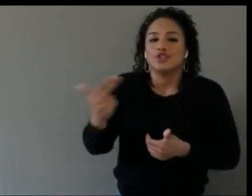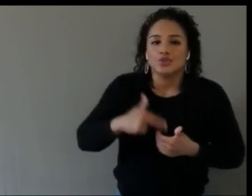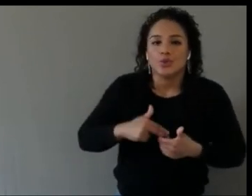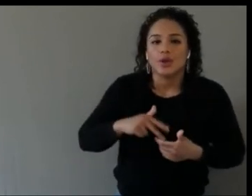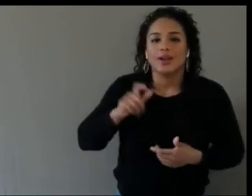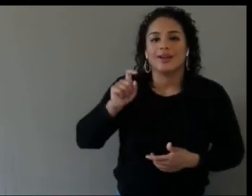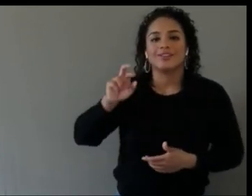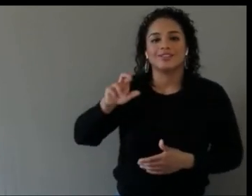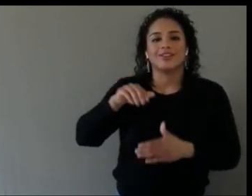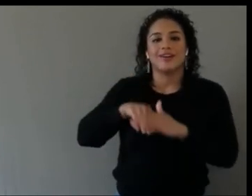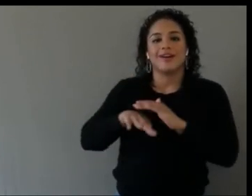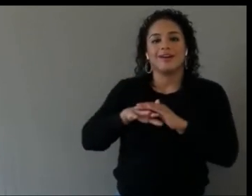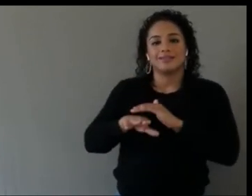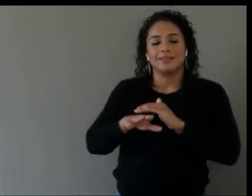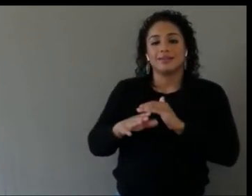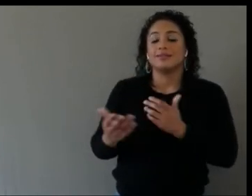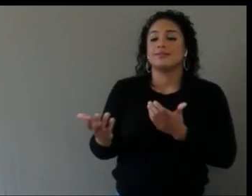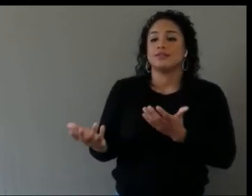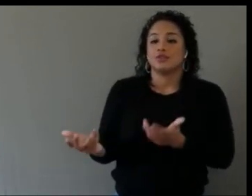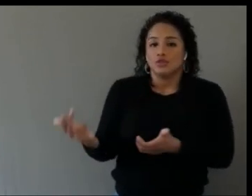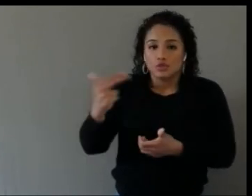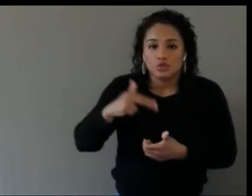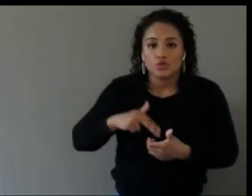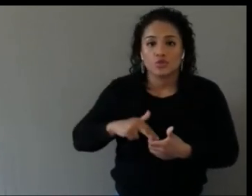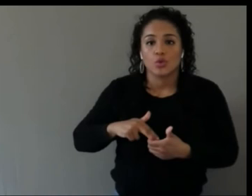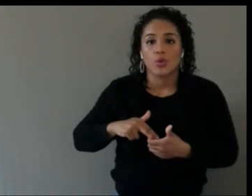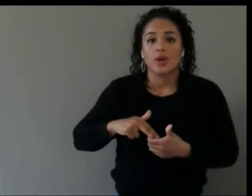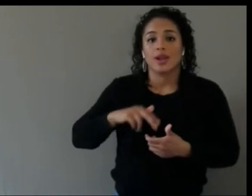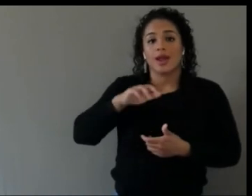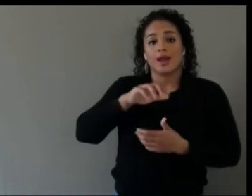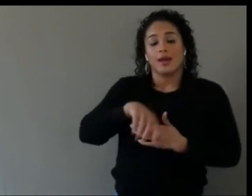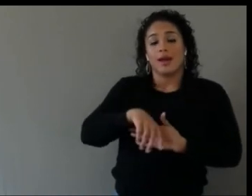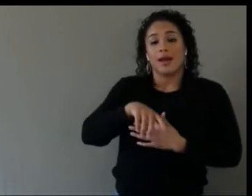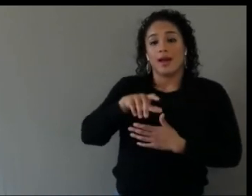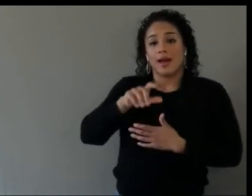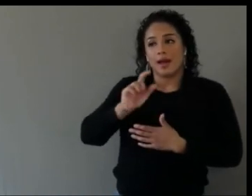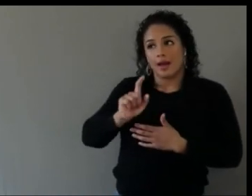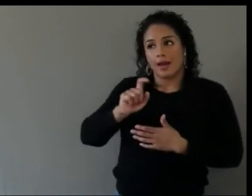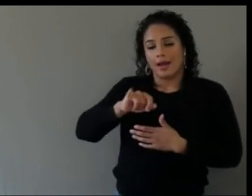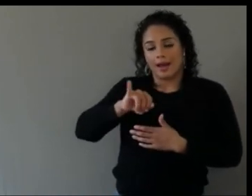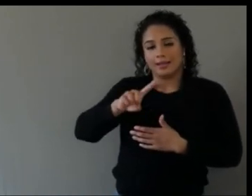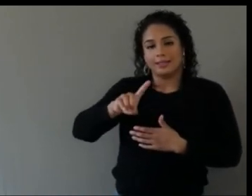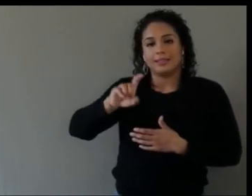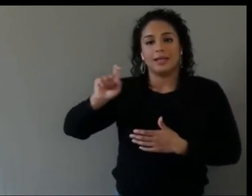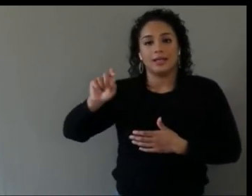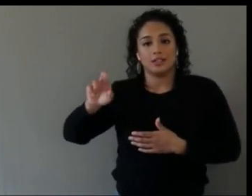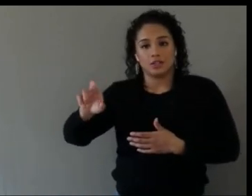because this is a place we're hoping to gather that feedback, and you know, use it.